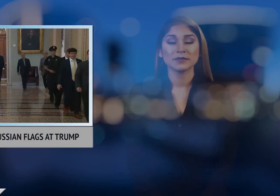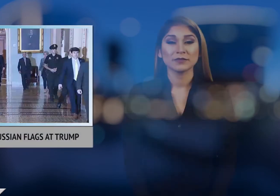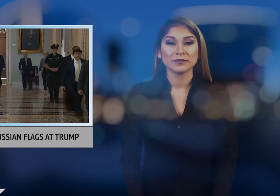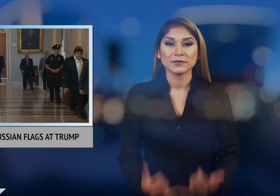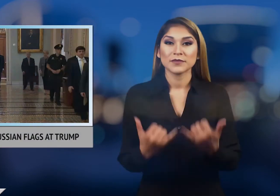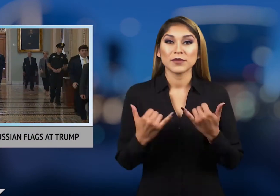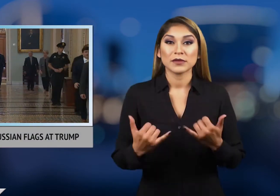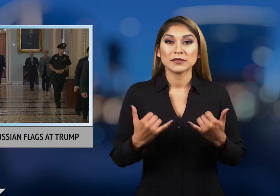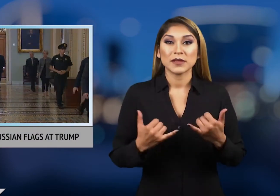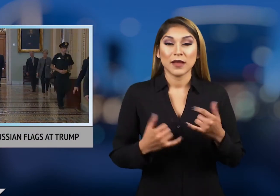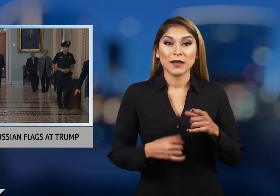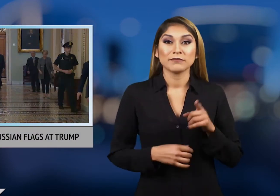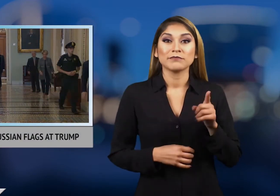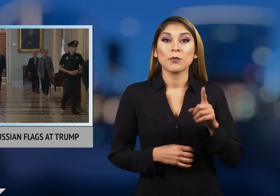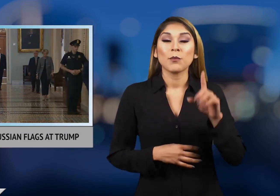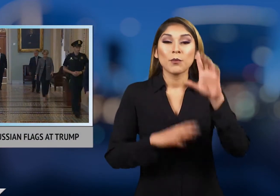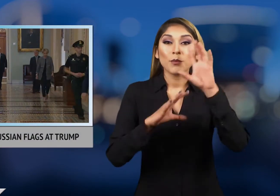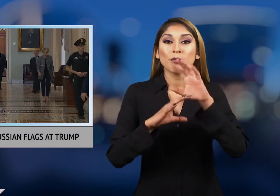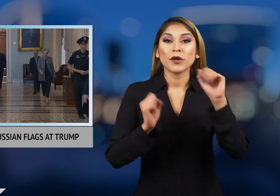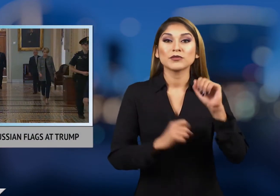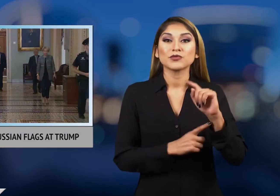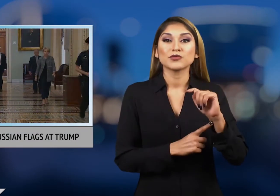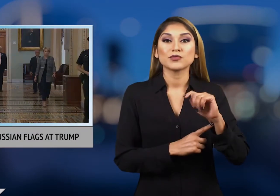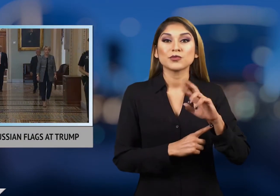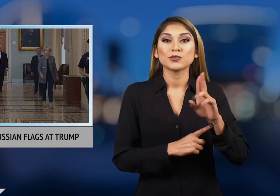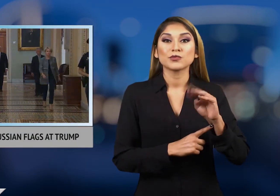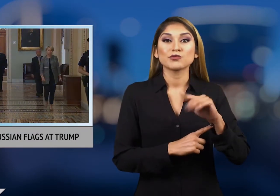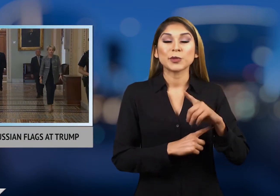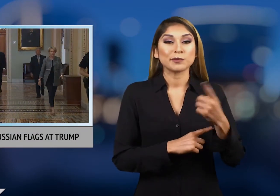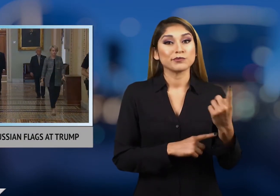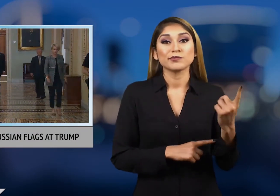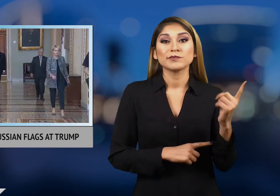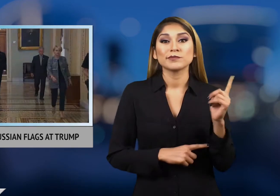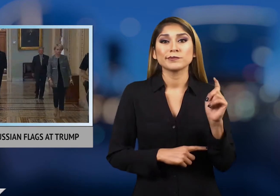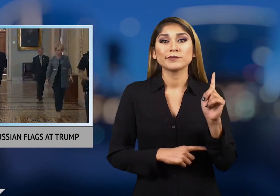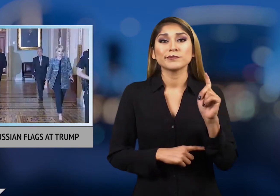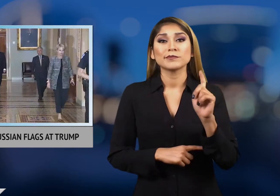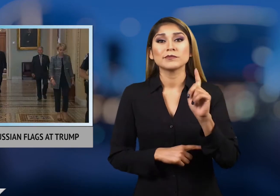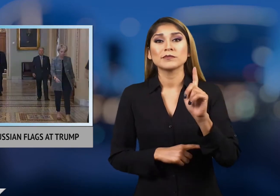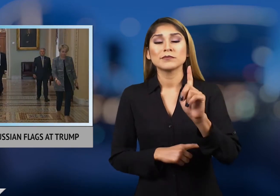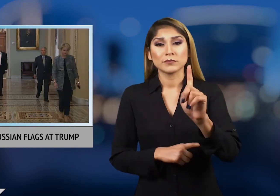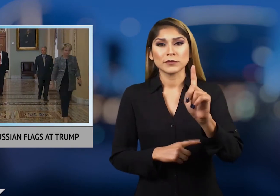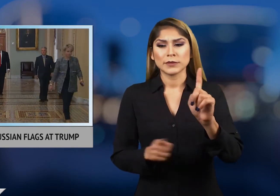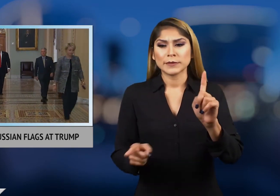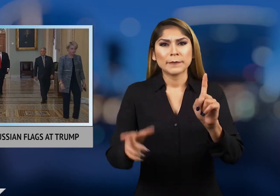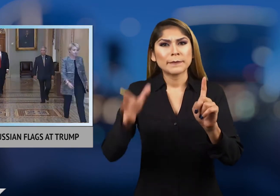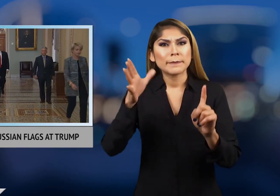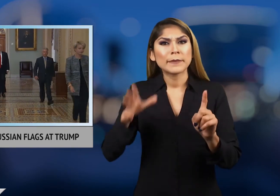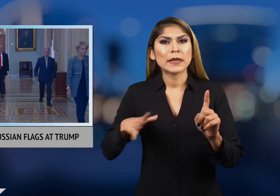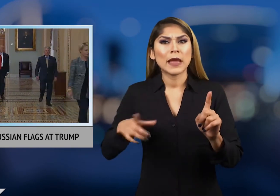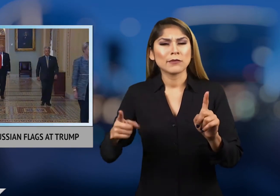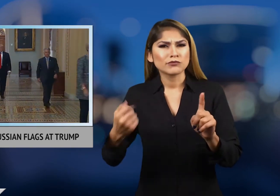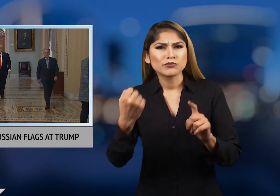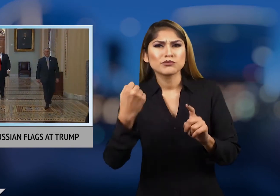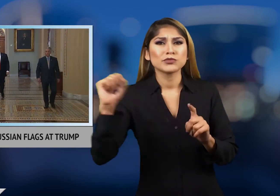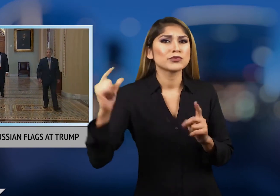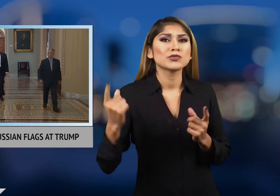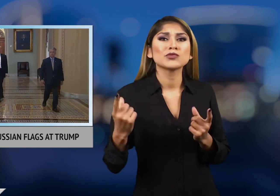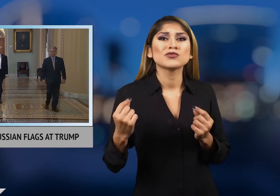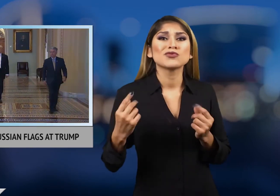While President Trump was walking through the U.S. Capitol today a protester threw several Russian